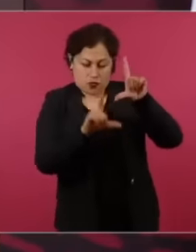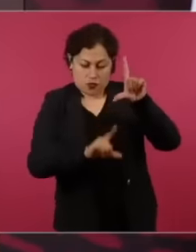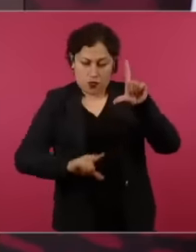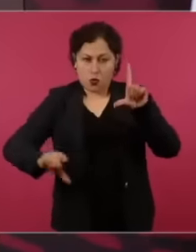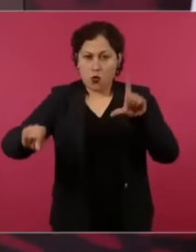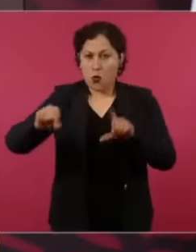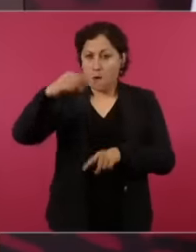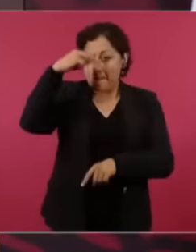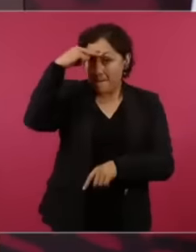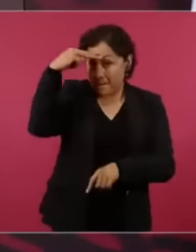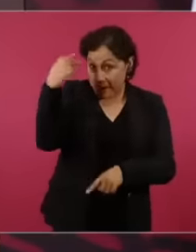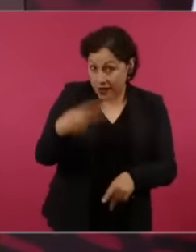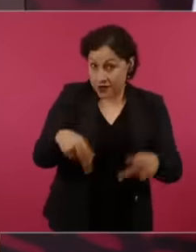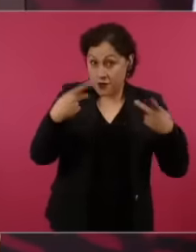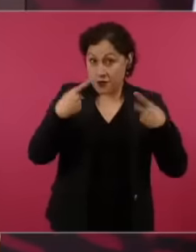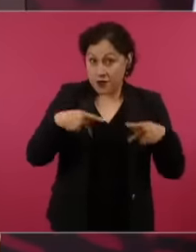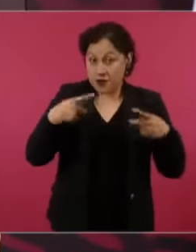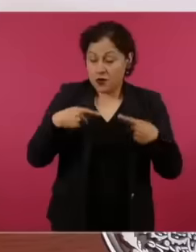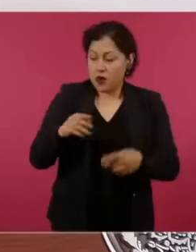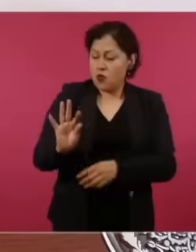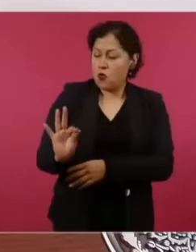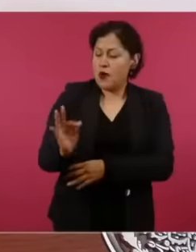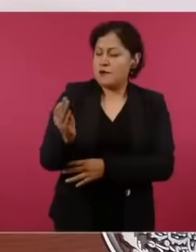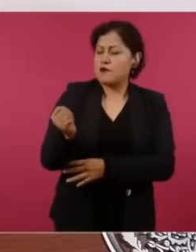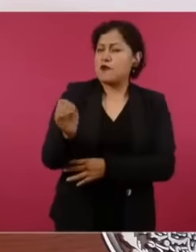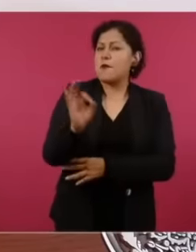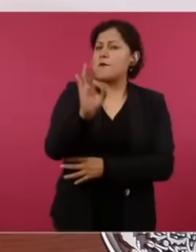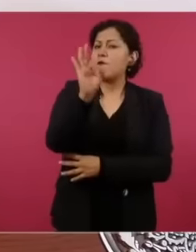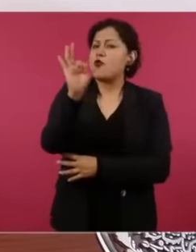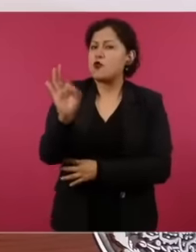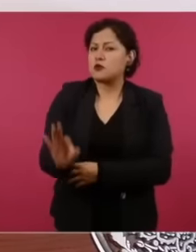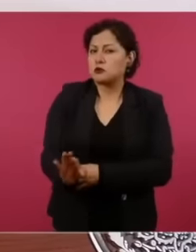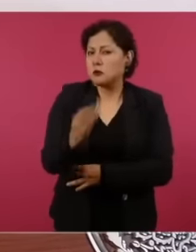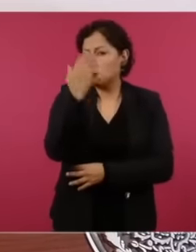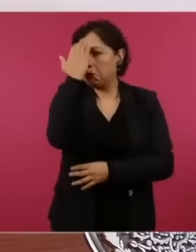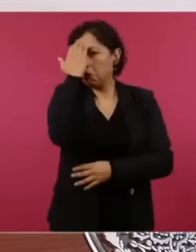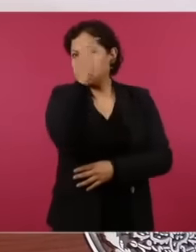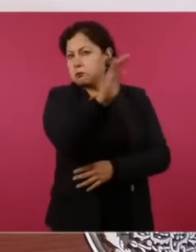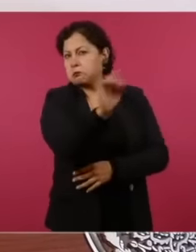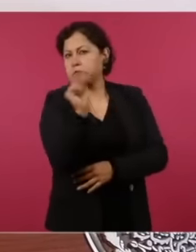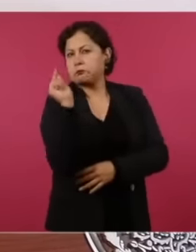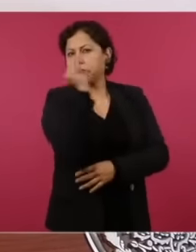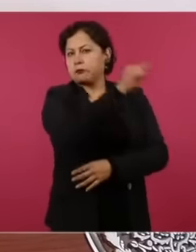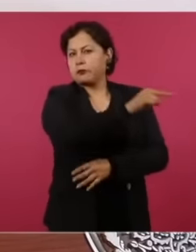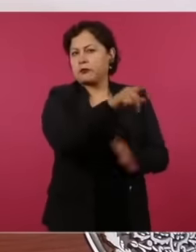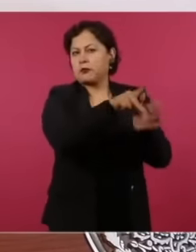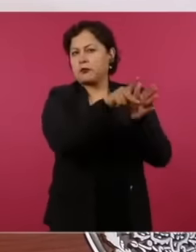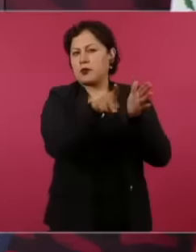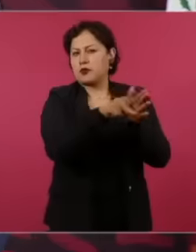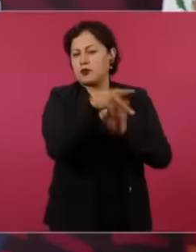newspaper in the United States specialized in finance called the Wall Street